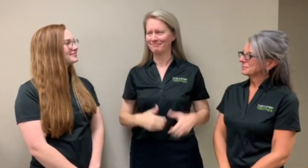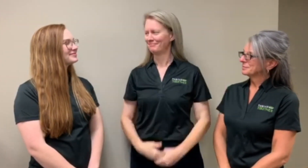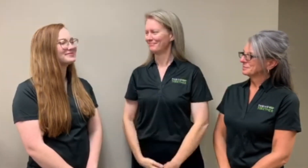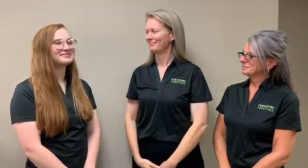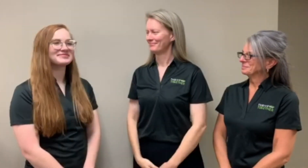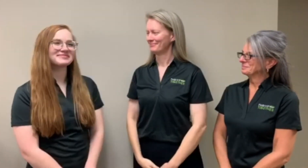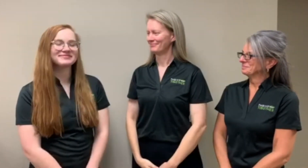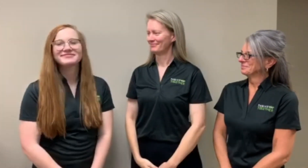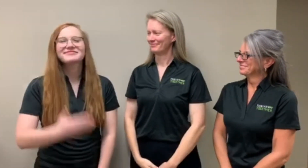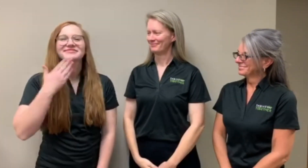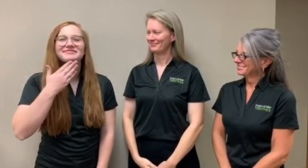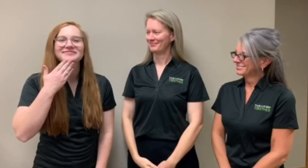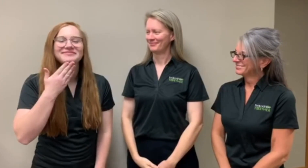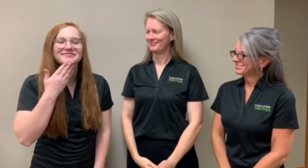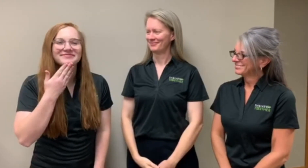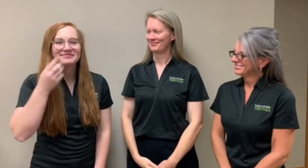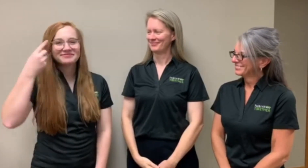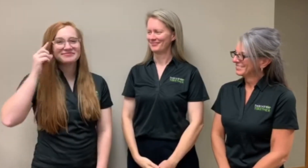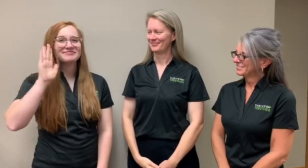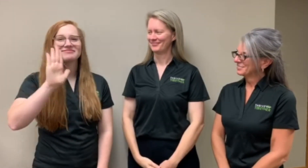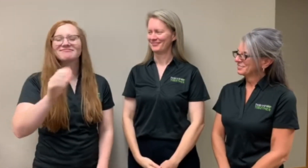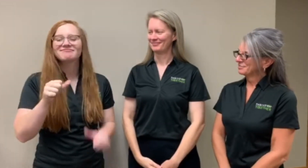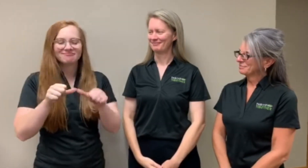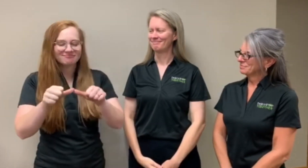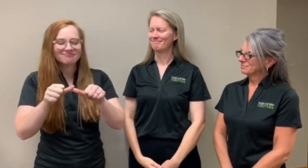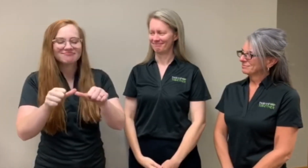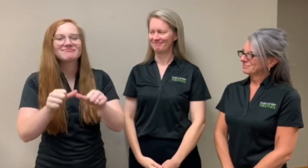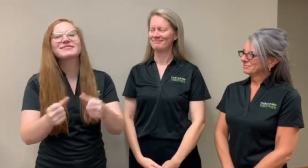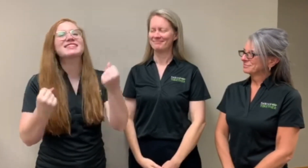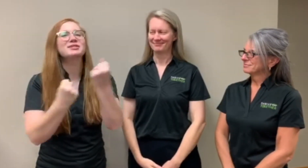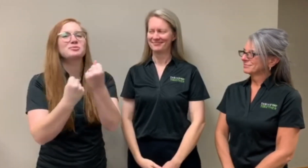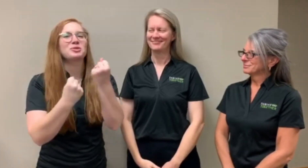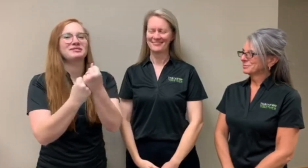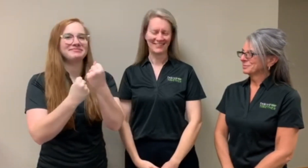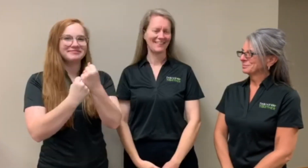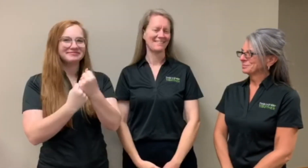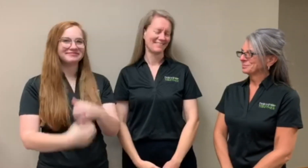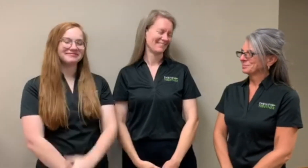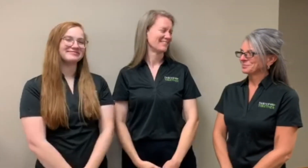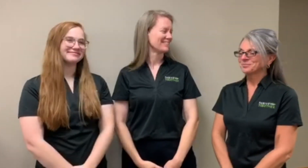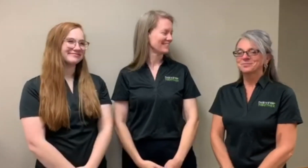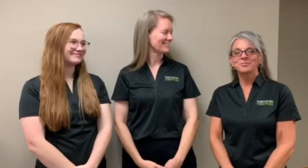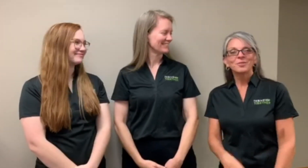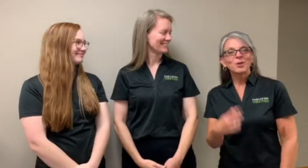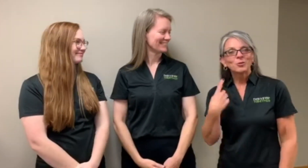Thank you SO much for your continued support.